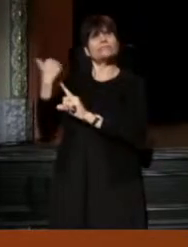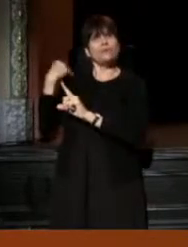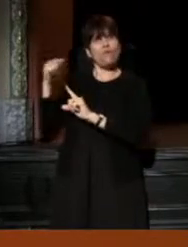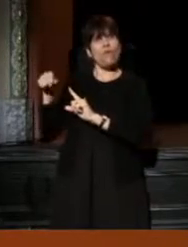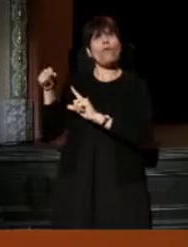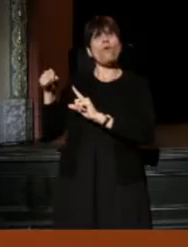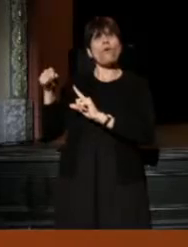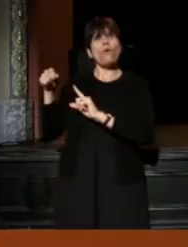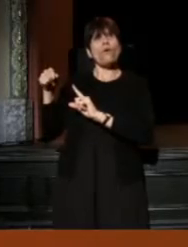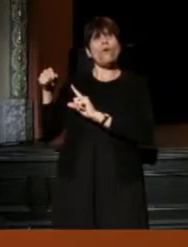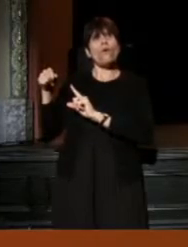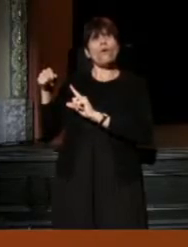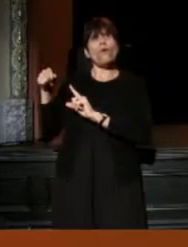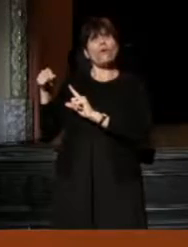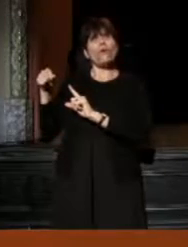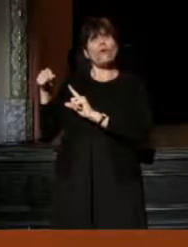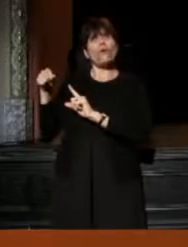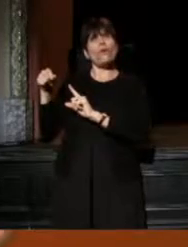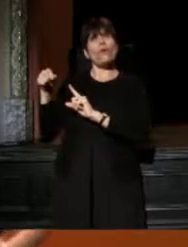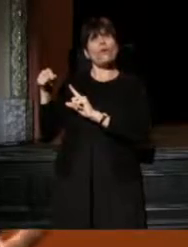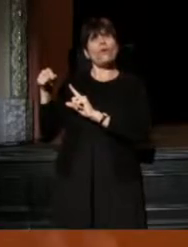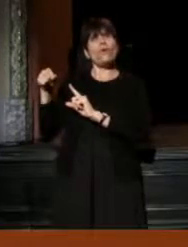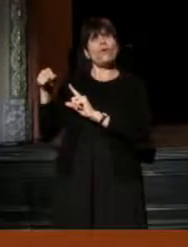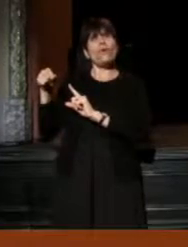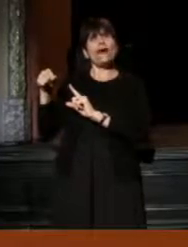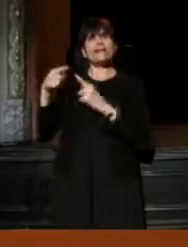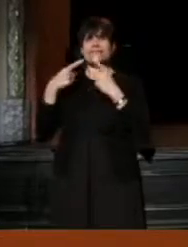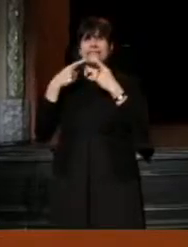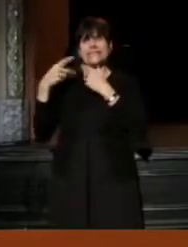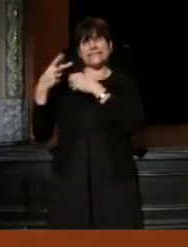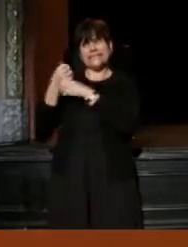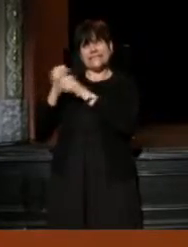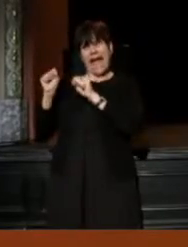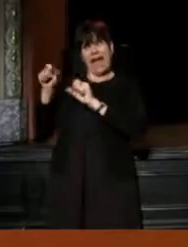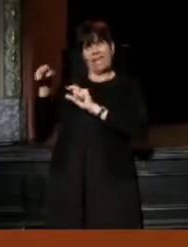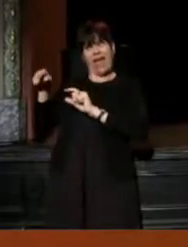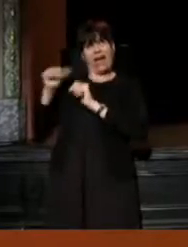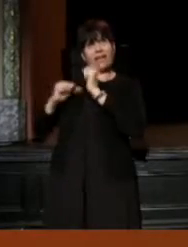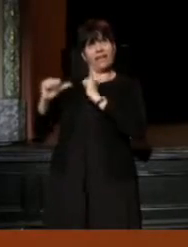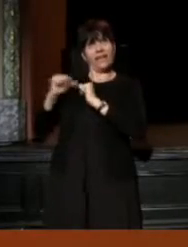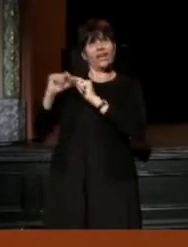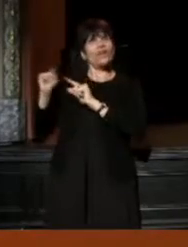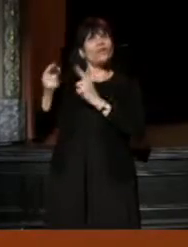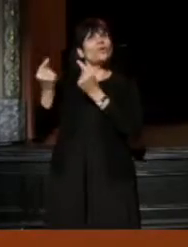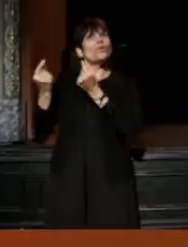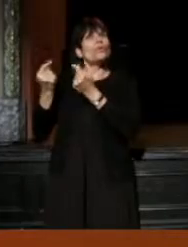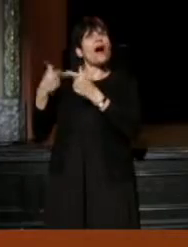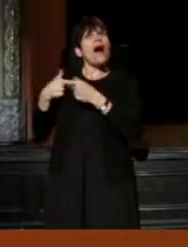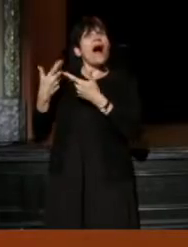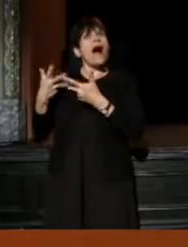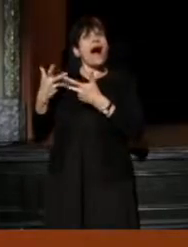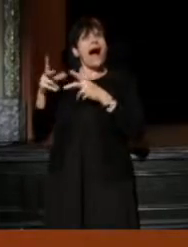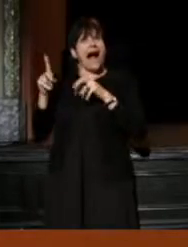where, in order to save it, I did things that I didn't believe in.